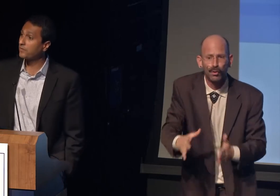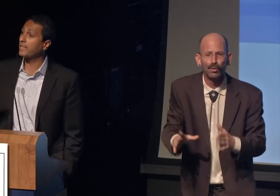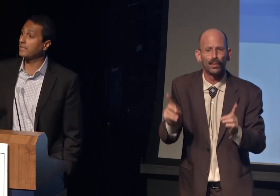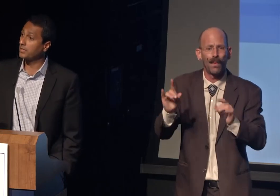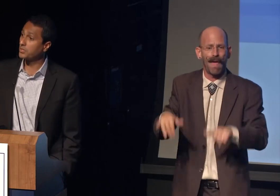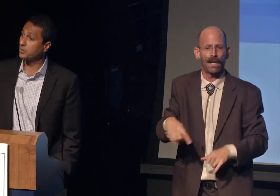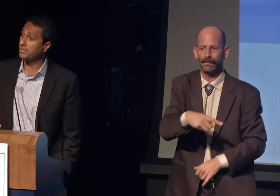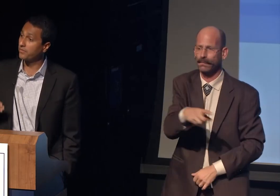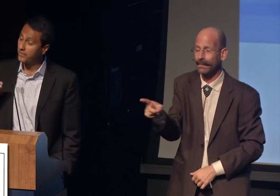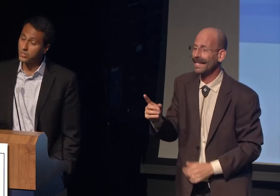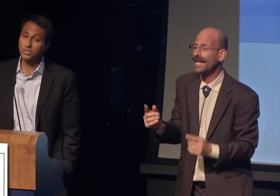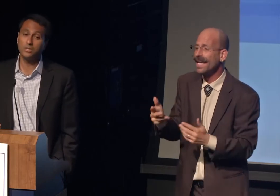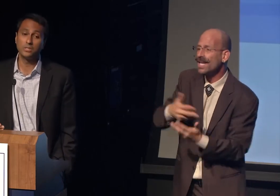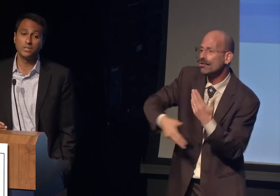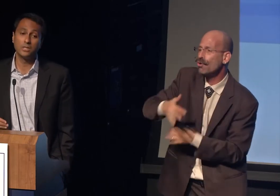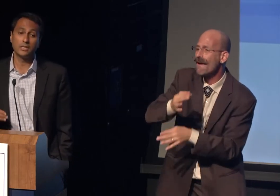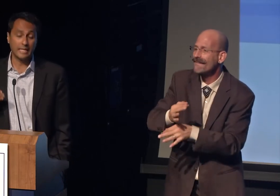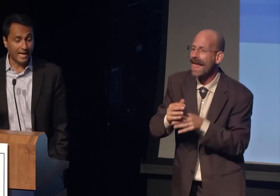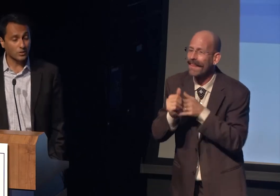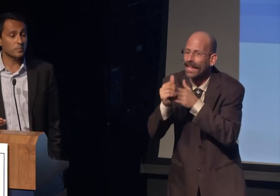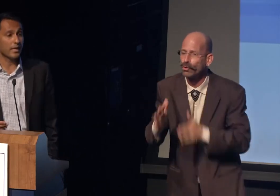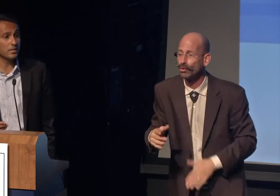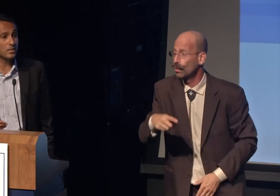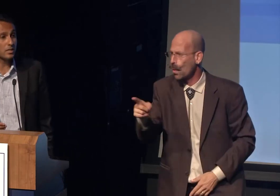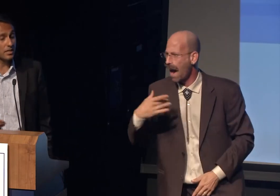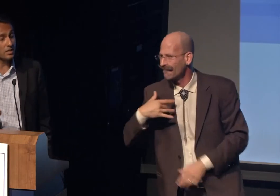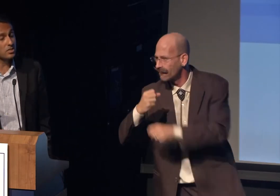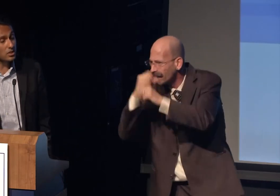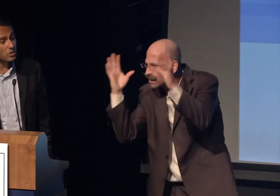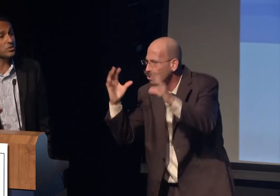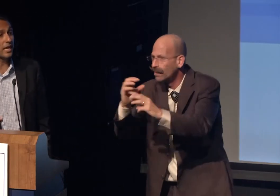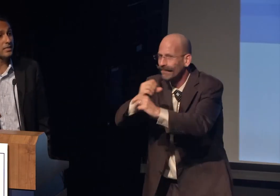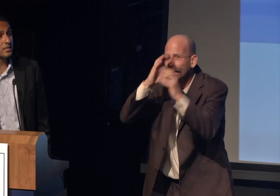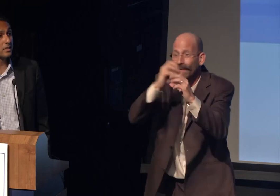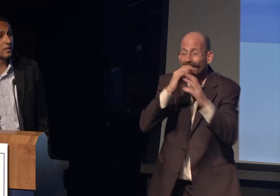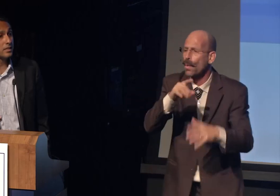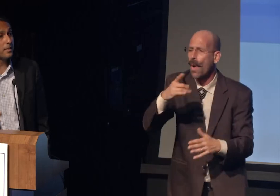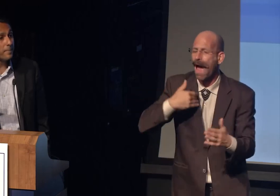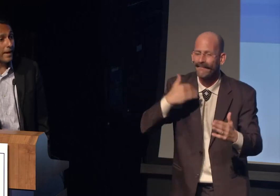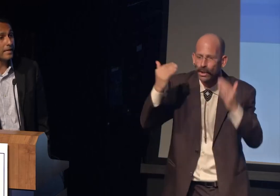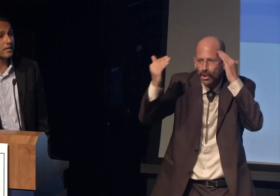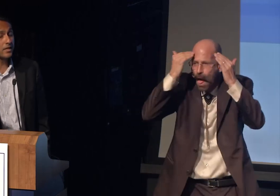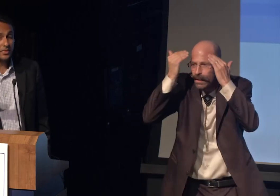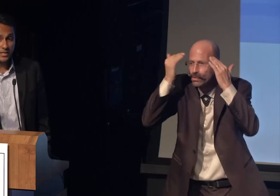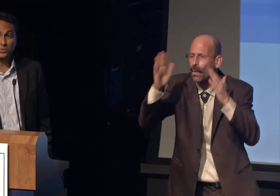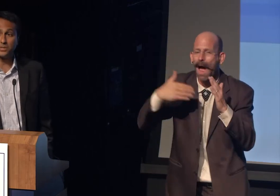Interfaith leaders with the vision, the knowledge base and skill set to make cathedrals